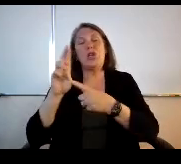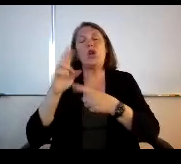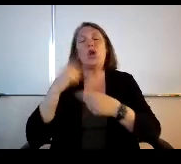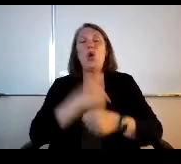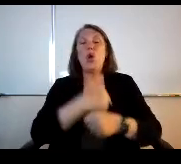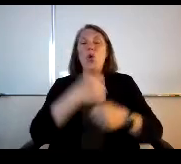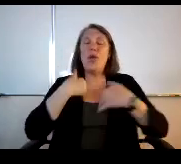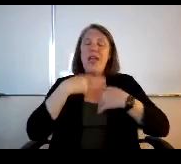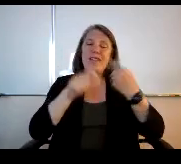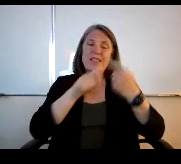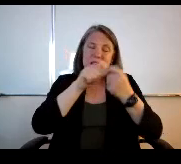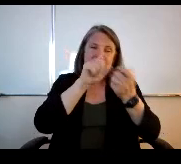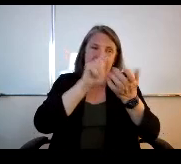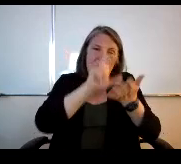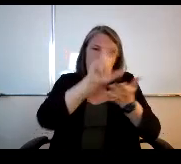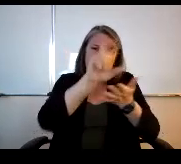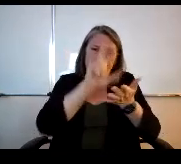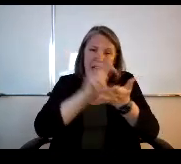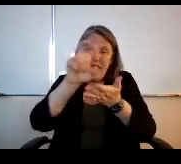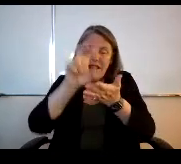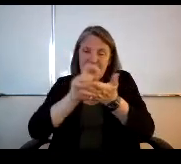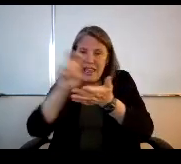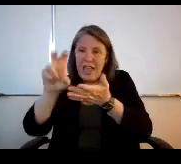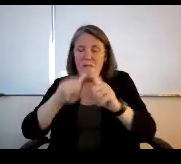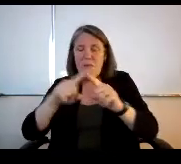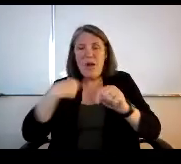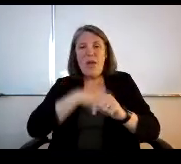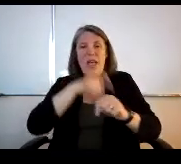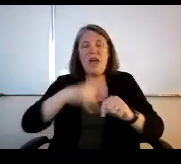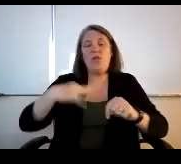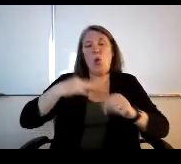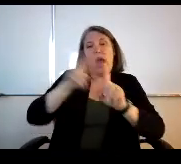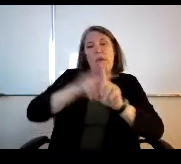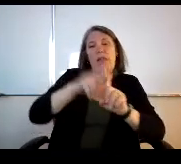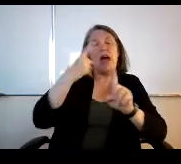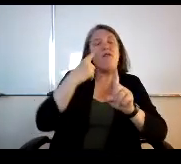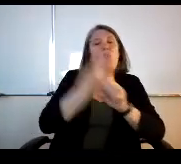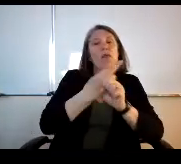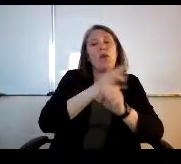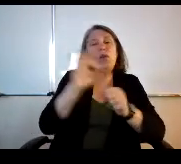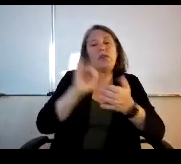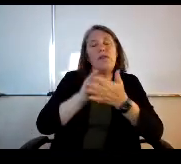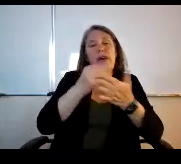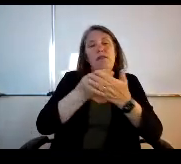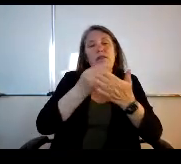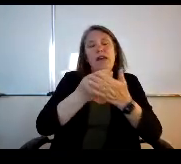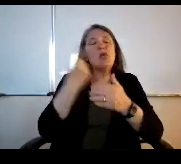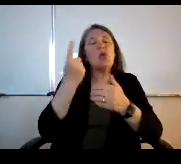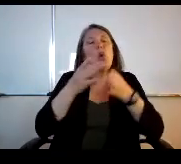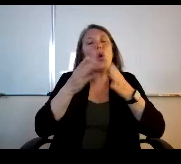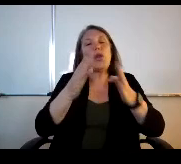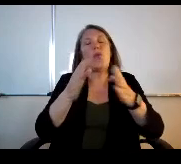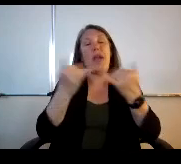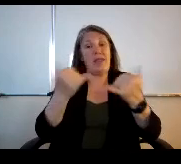However we have to apply for the use of those funds. So the only way at this point we pretty